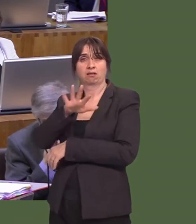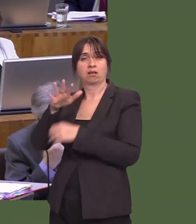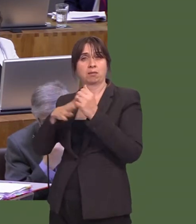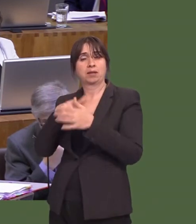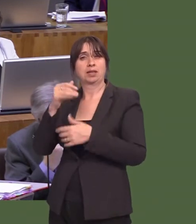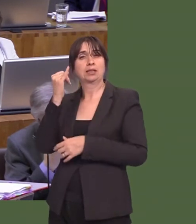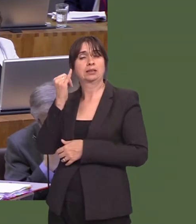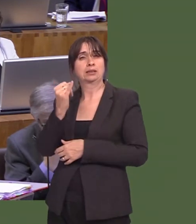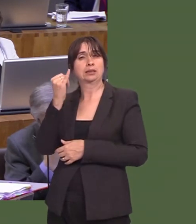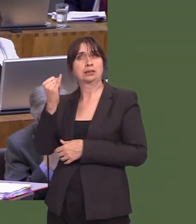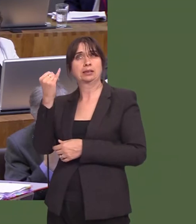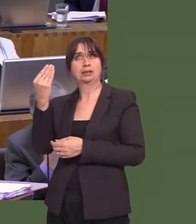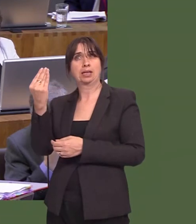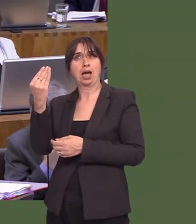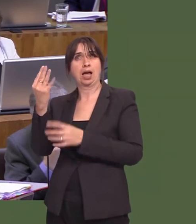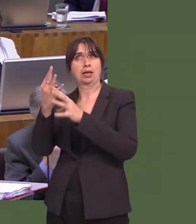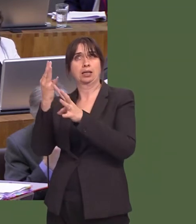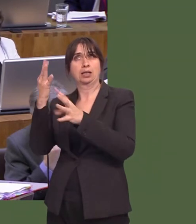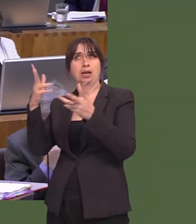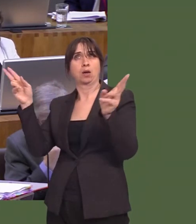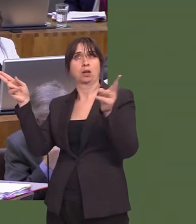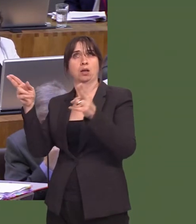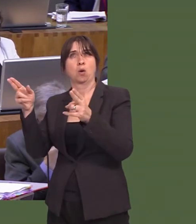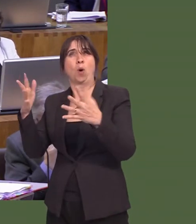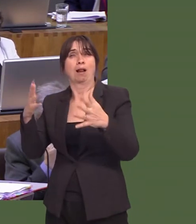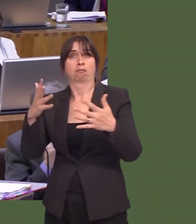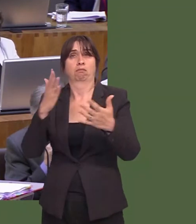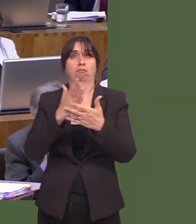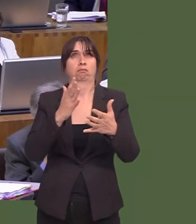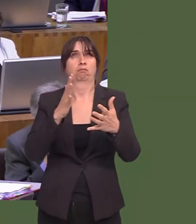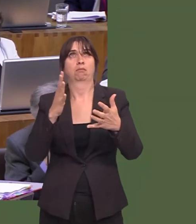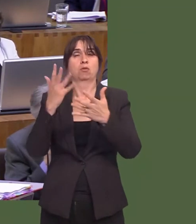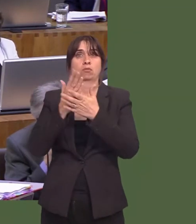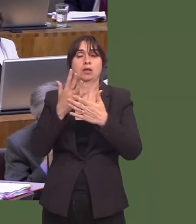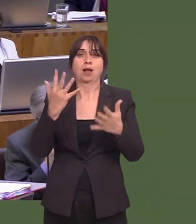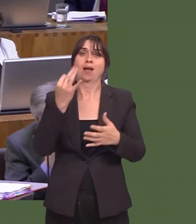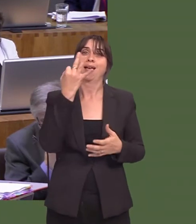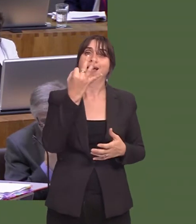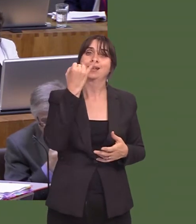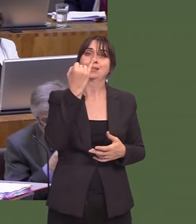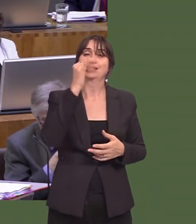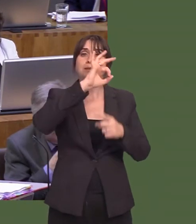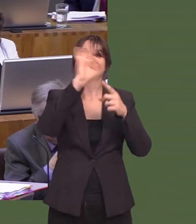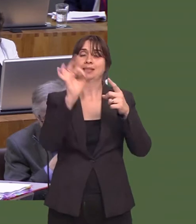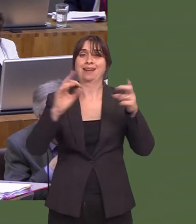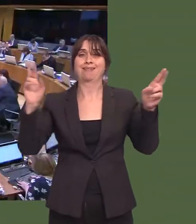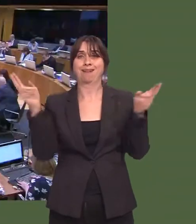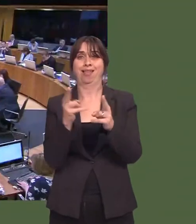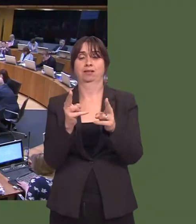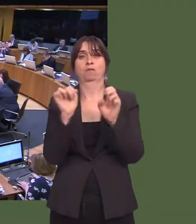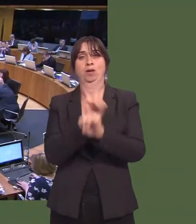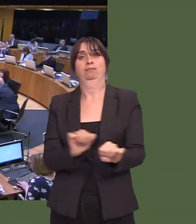lleihad o 86.5 y cant, a dyna, wrth gwrs, beth y maeír buddsoddiad wediíi wneud.